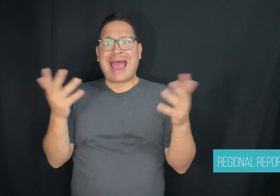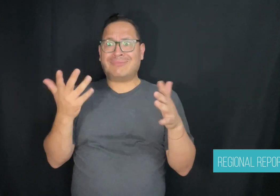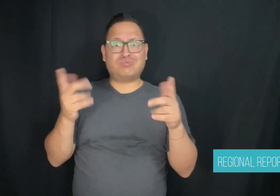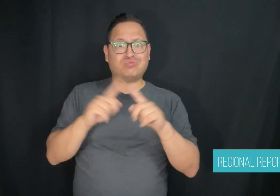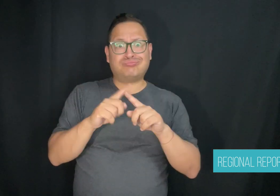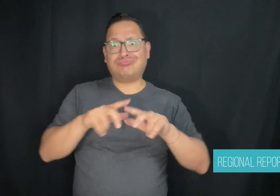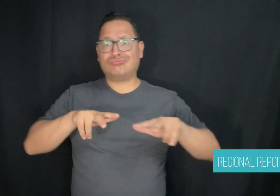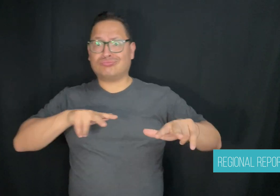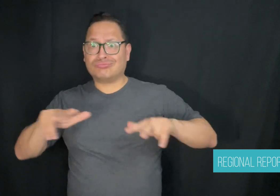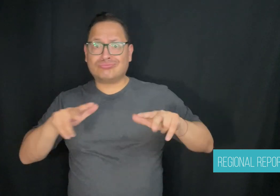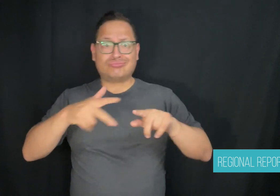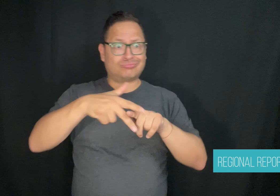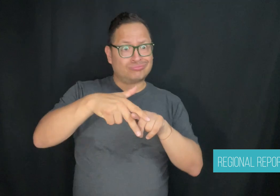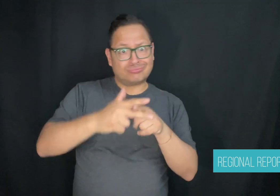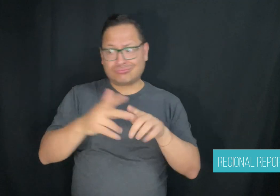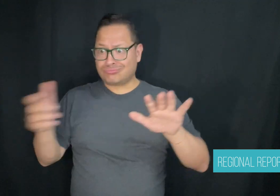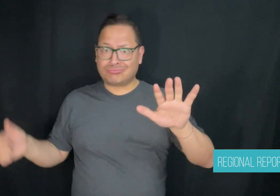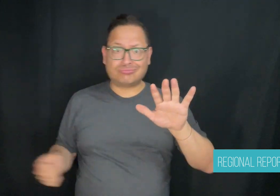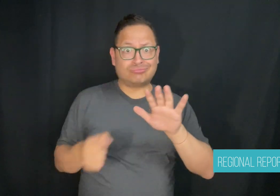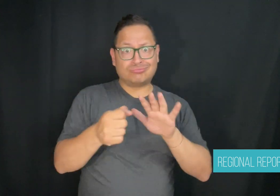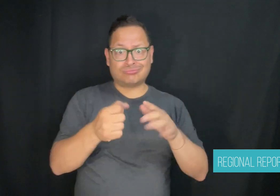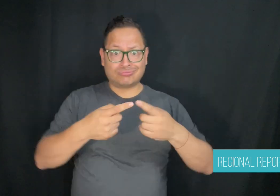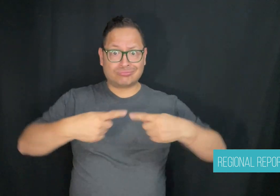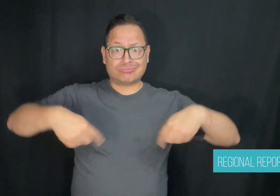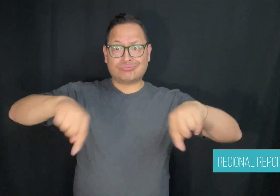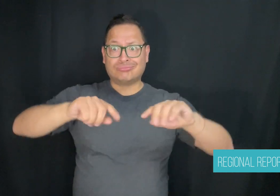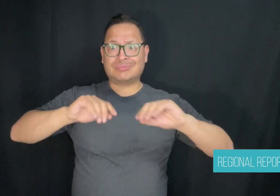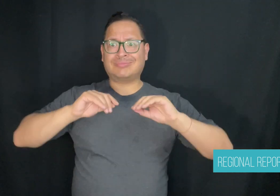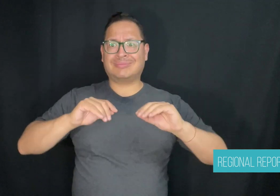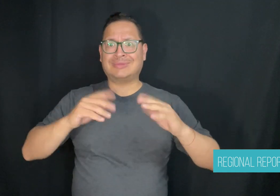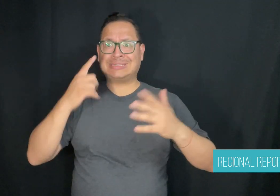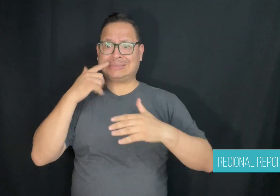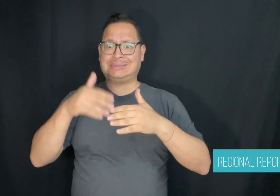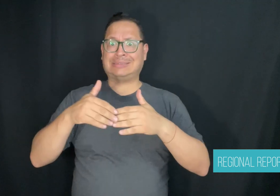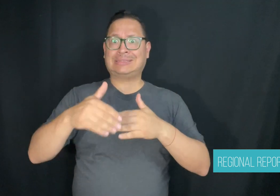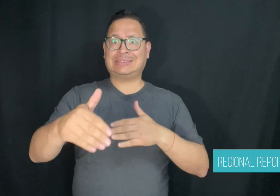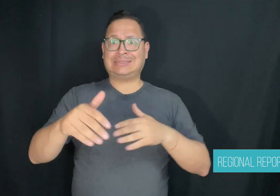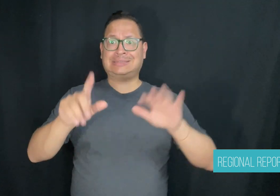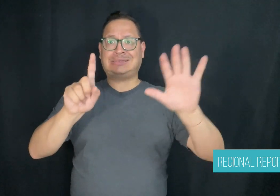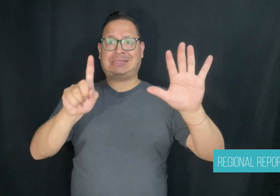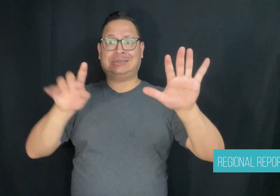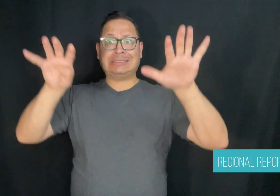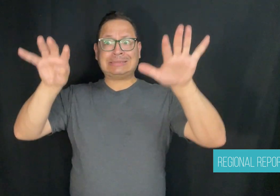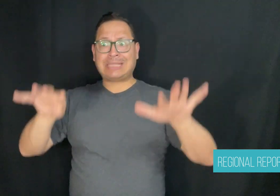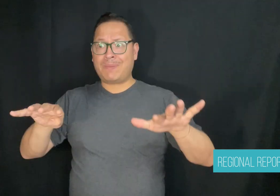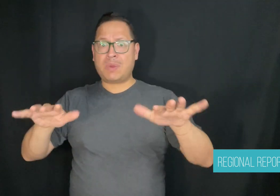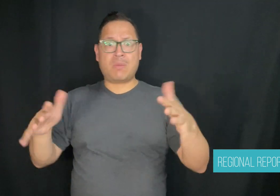with her daughter. "Why do we send her there to be completely